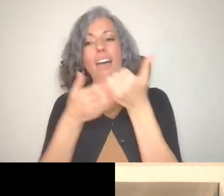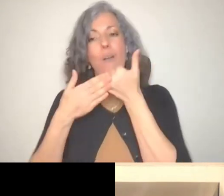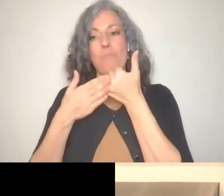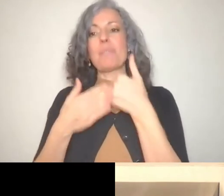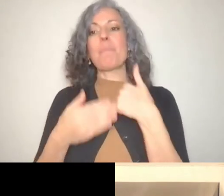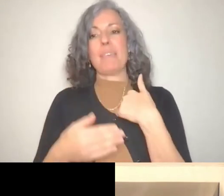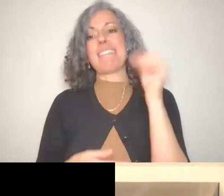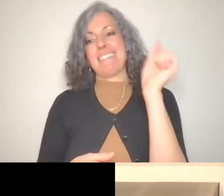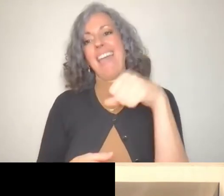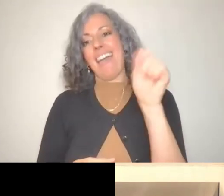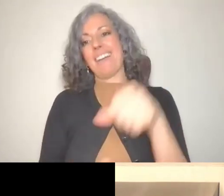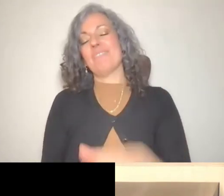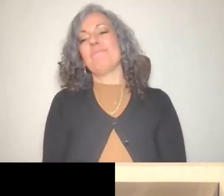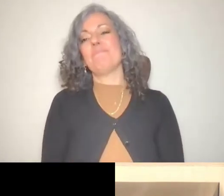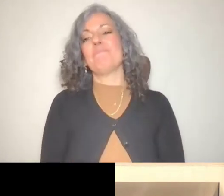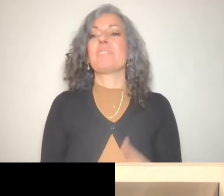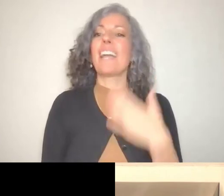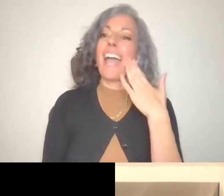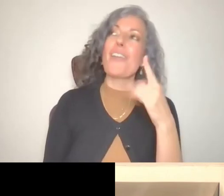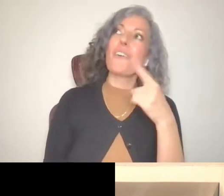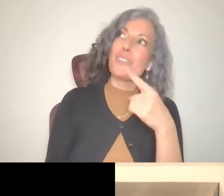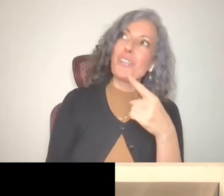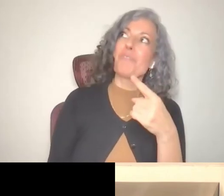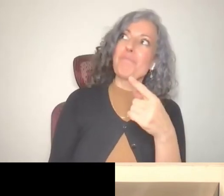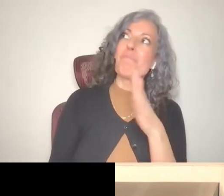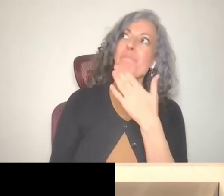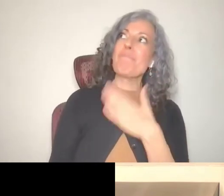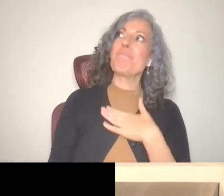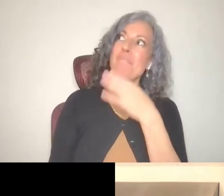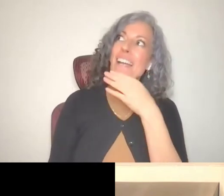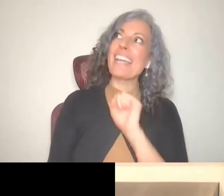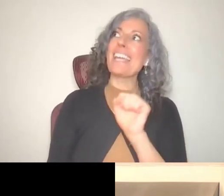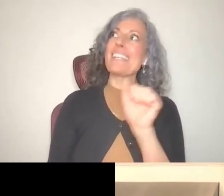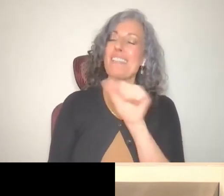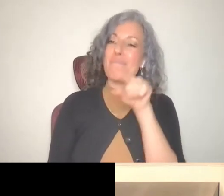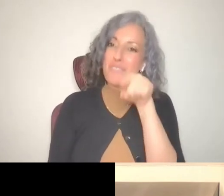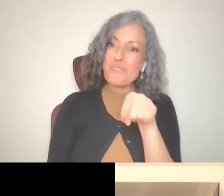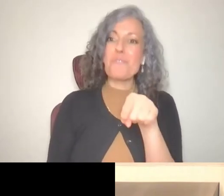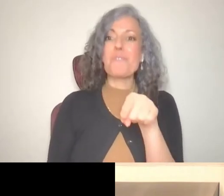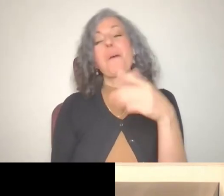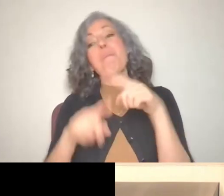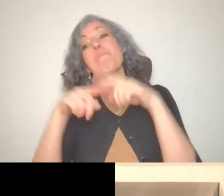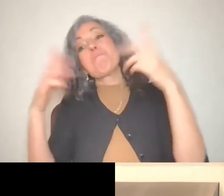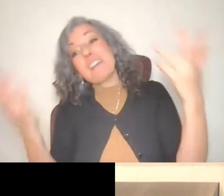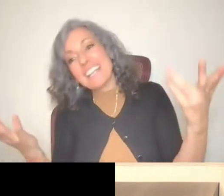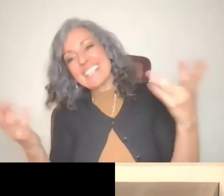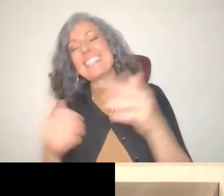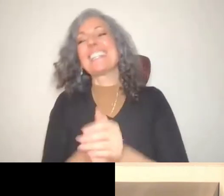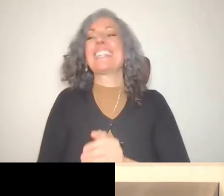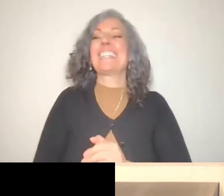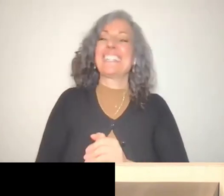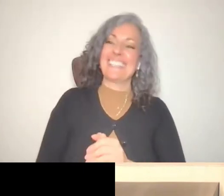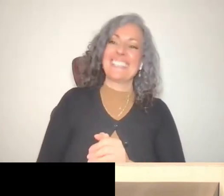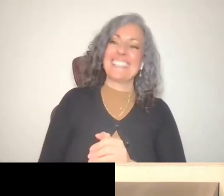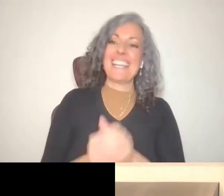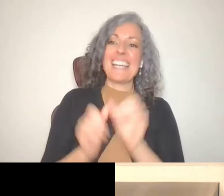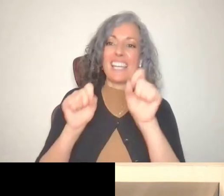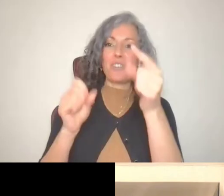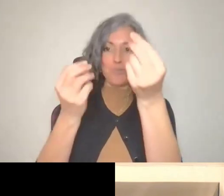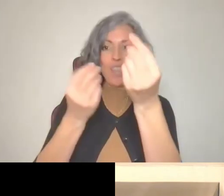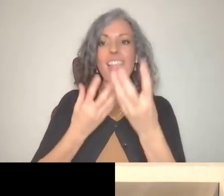Well I don't know that I was on top of things back when I was in my twenties as you are Taylor with this. But can you tell us a little bit about what